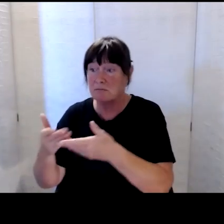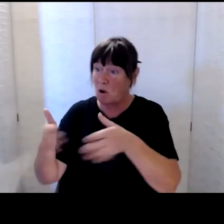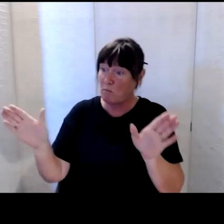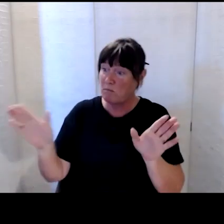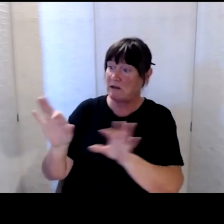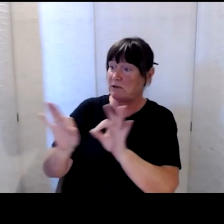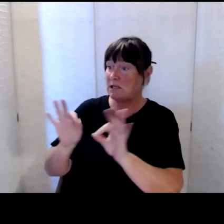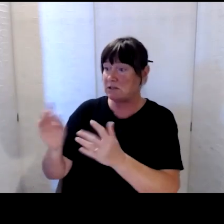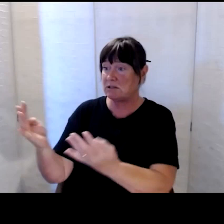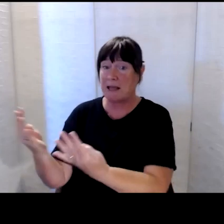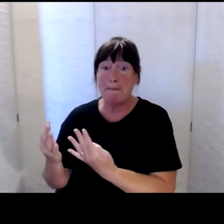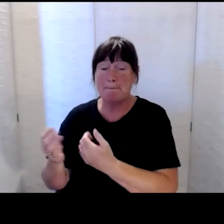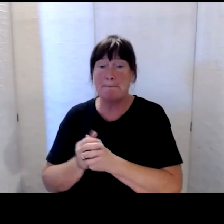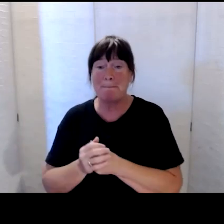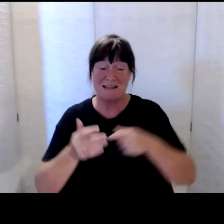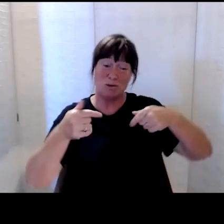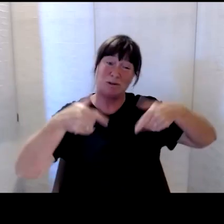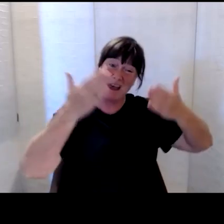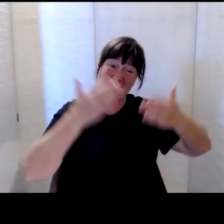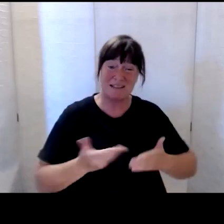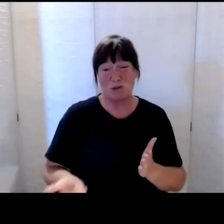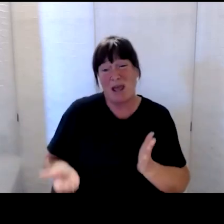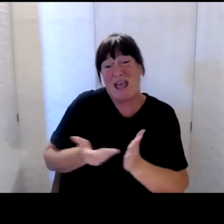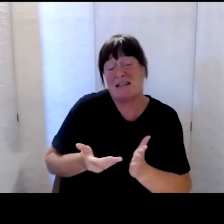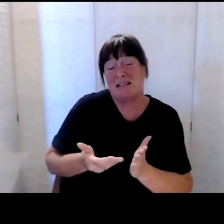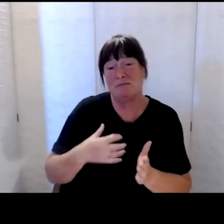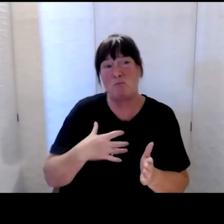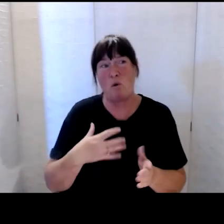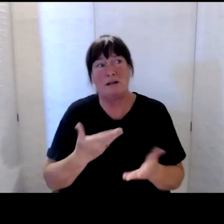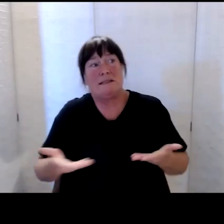But this is just to complement that and talk a little bit more about the recovery.